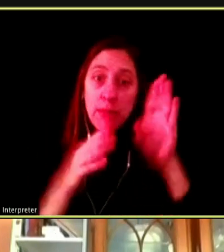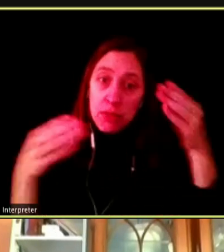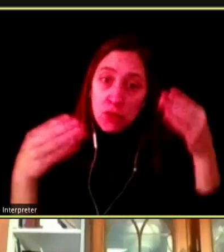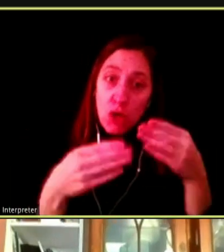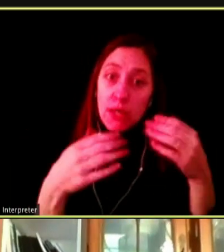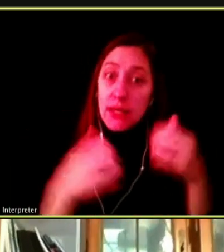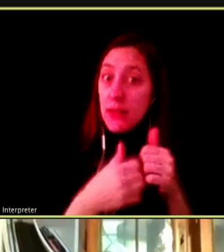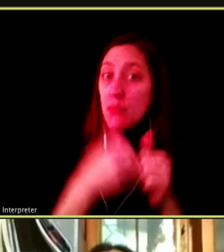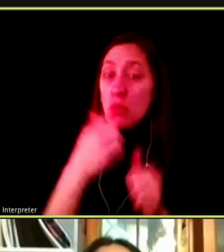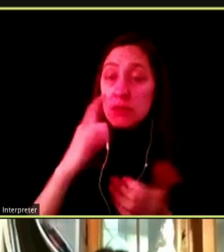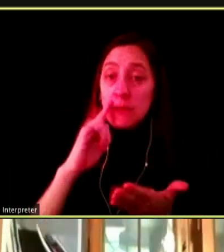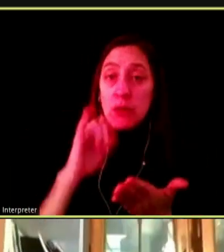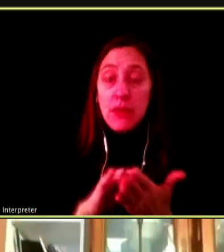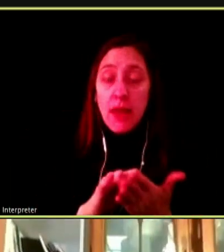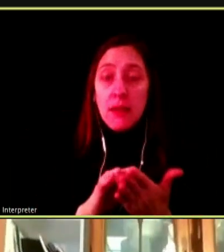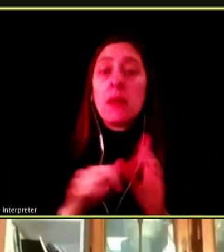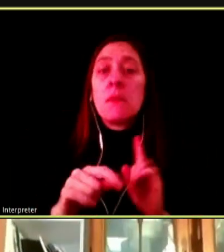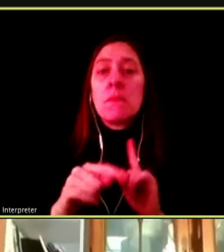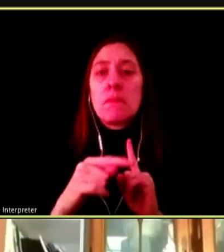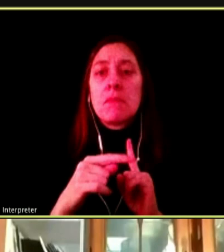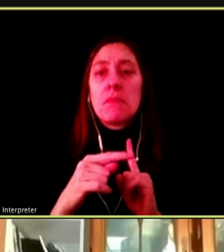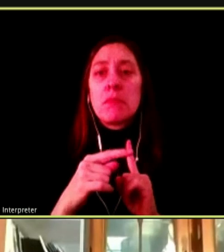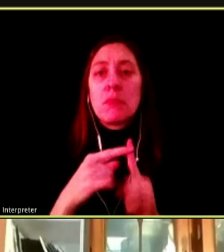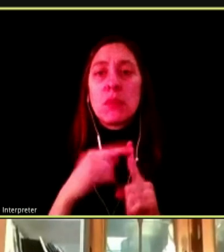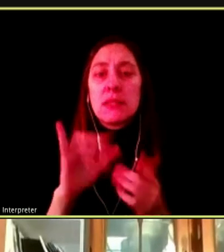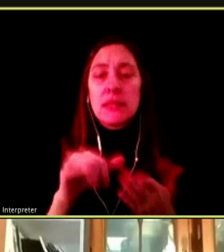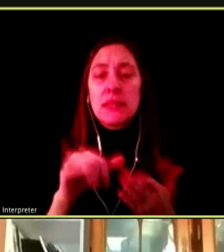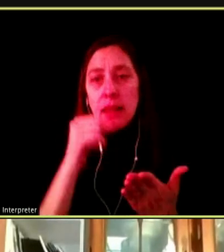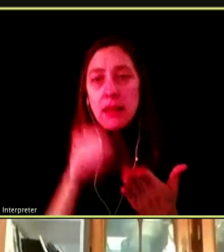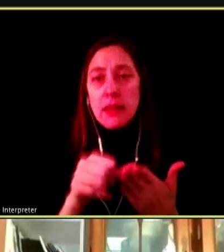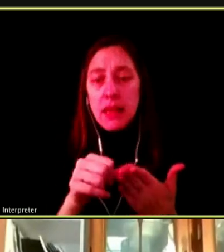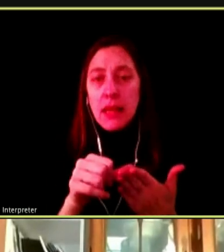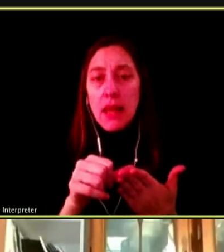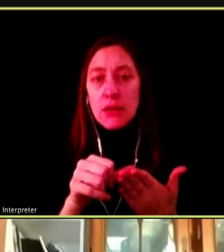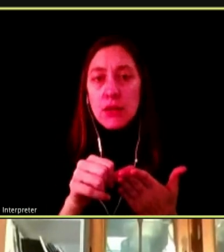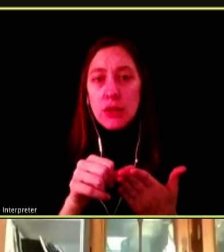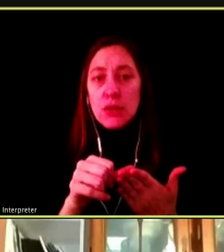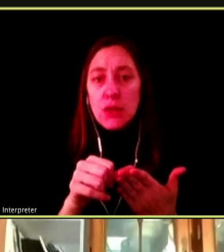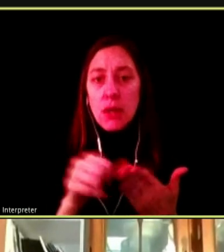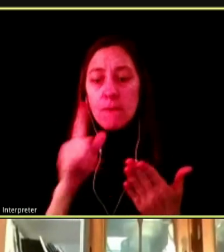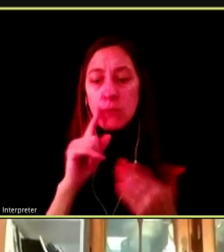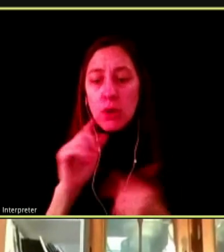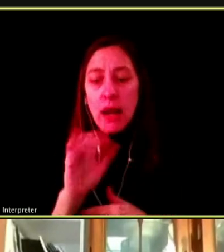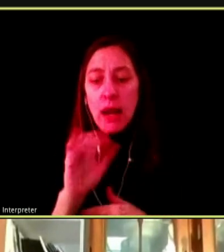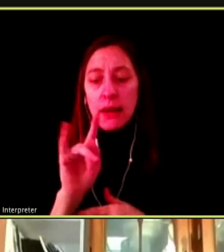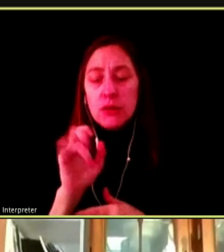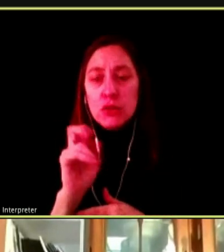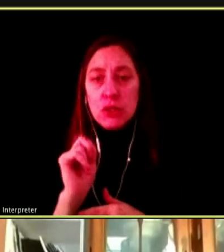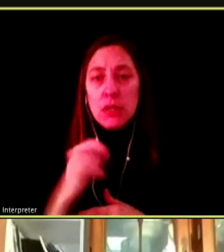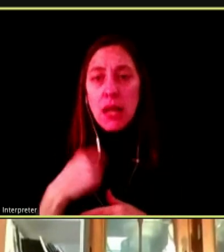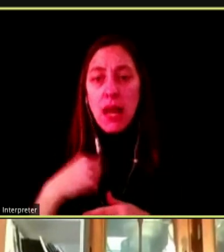AND ASIDE FROM THAT, ASIDE FROM THE LEGISLATIVE ACTION WE CAN BE TAKING, HONESTLY HAVING THESE